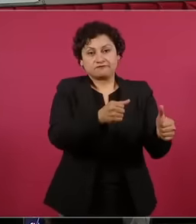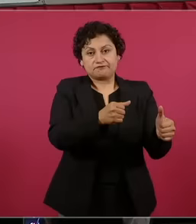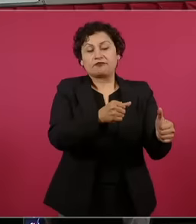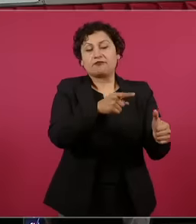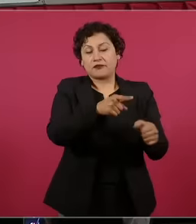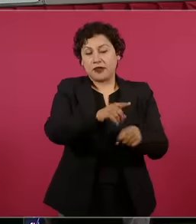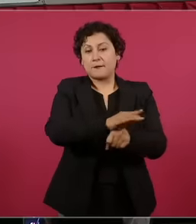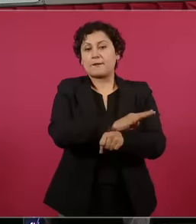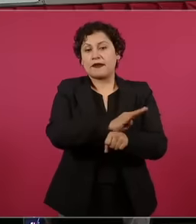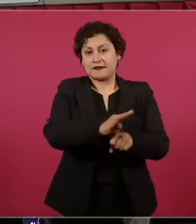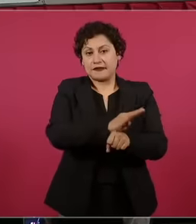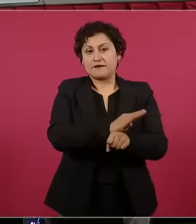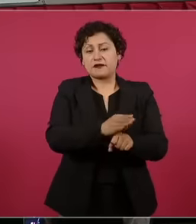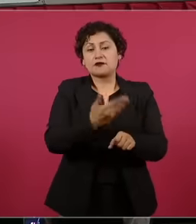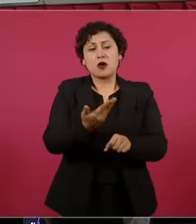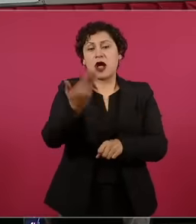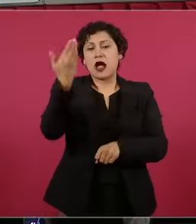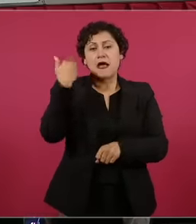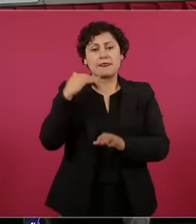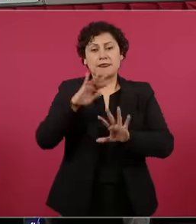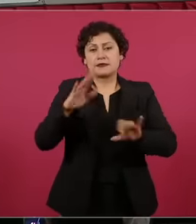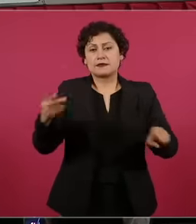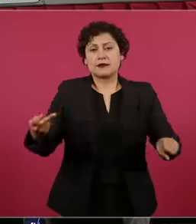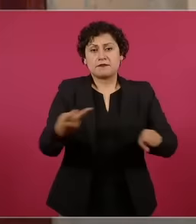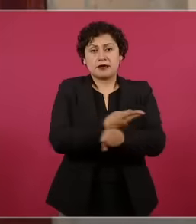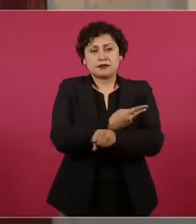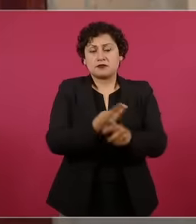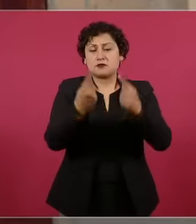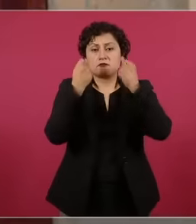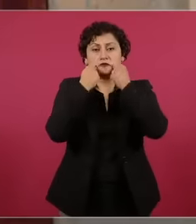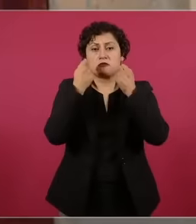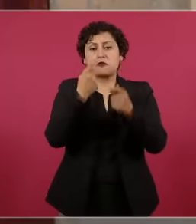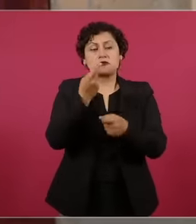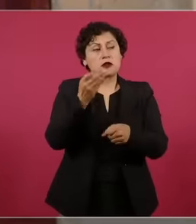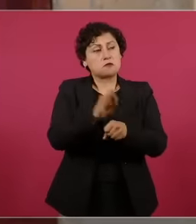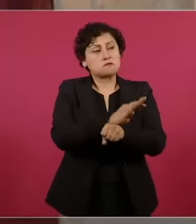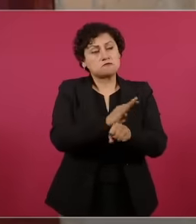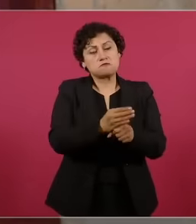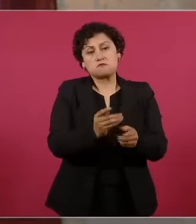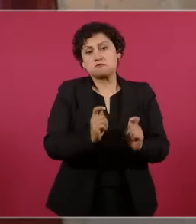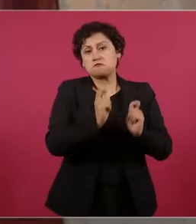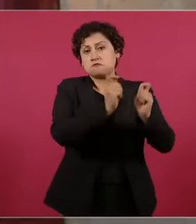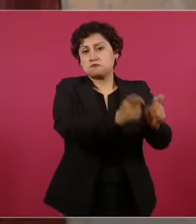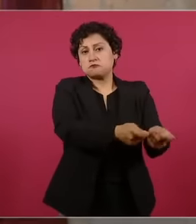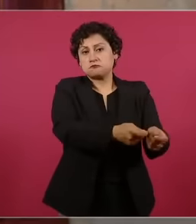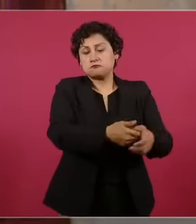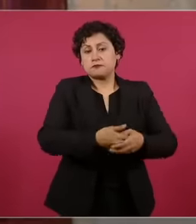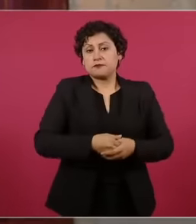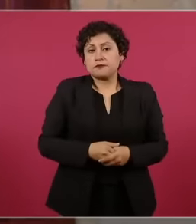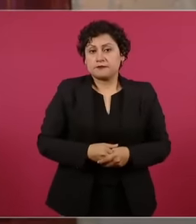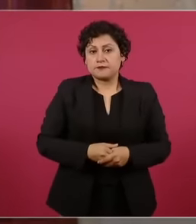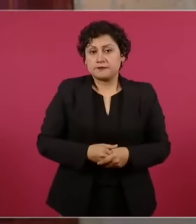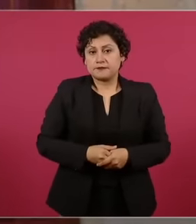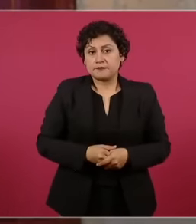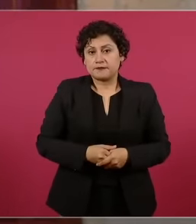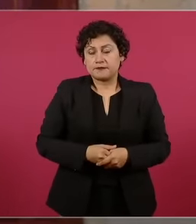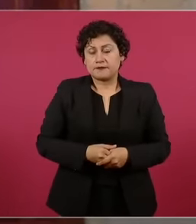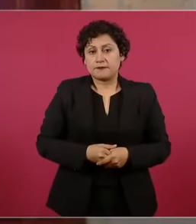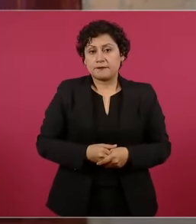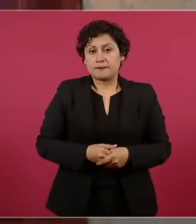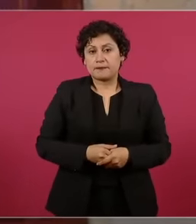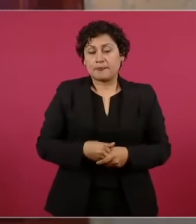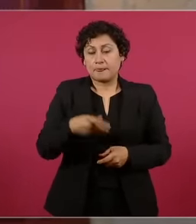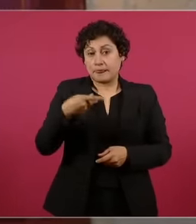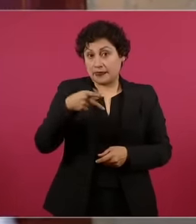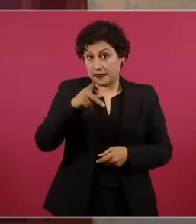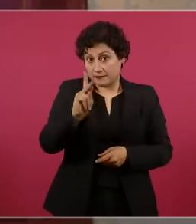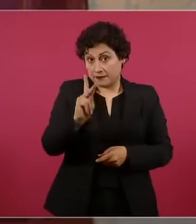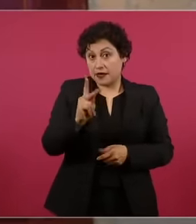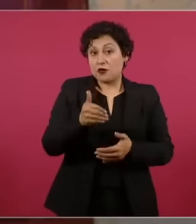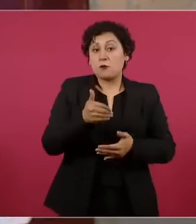prescribed benefit and which cannot not be claimed under the